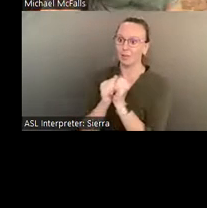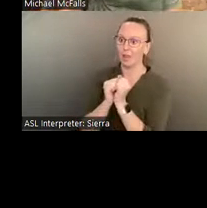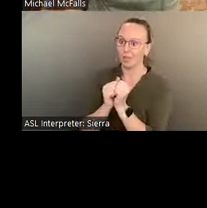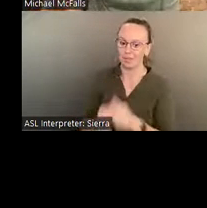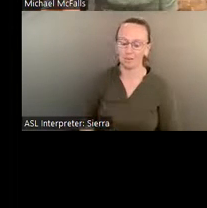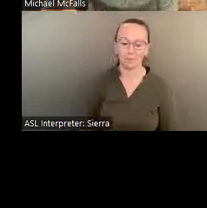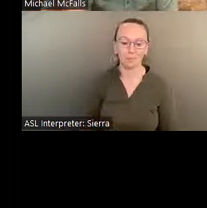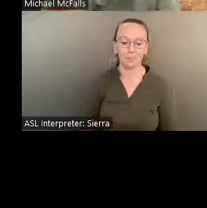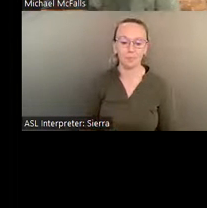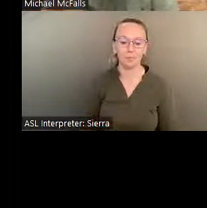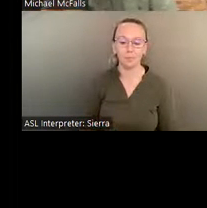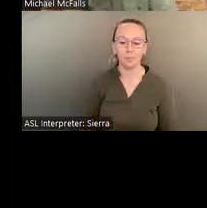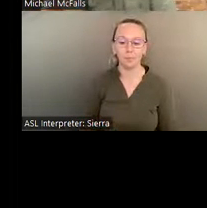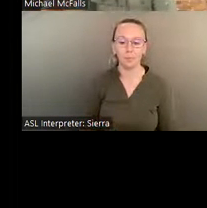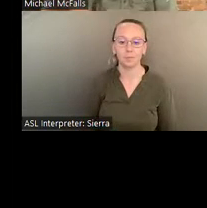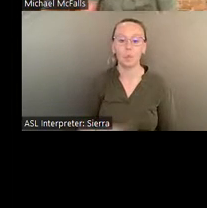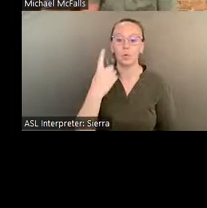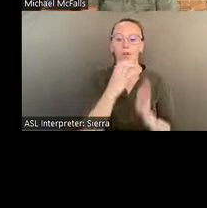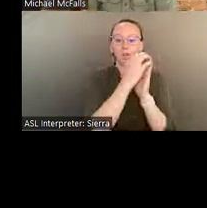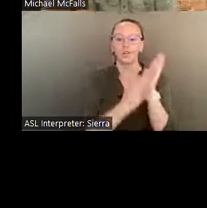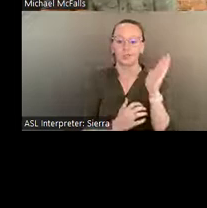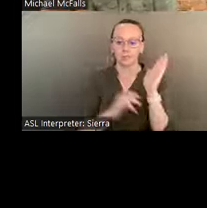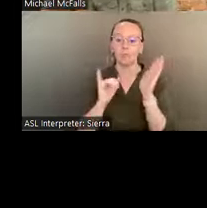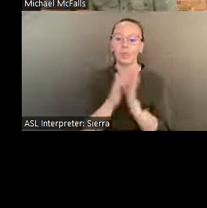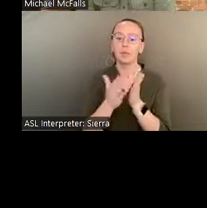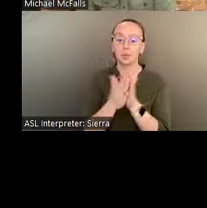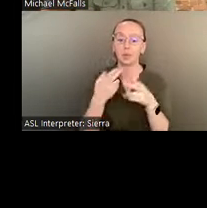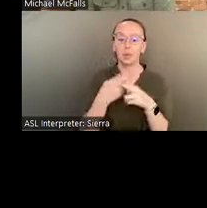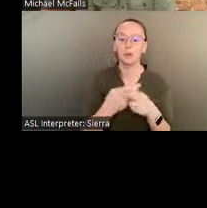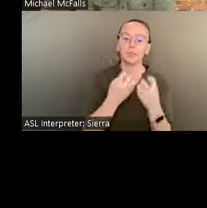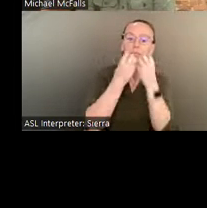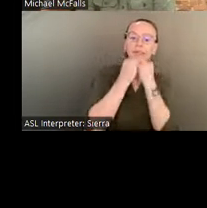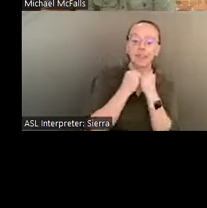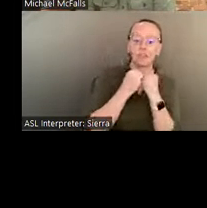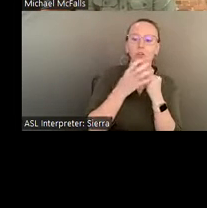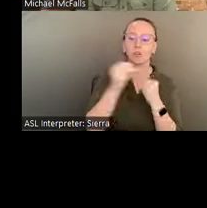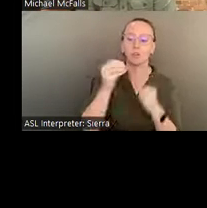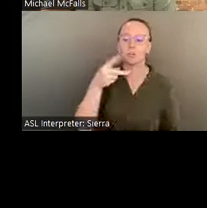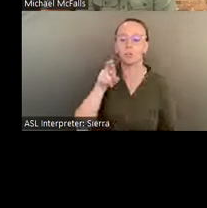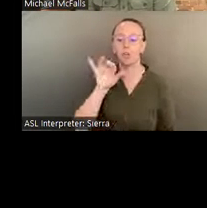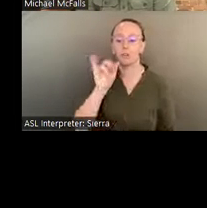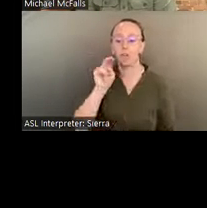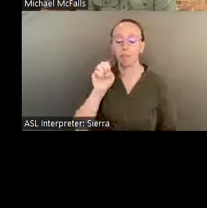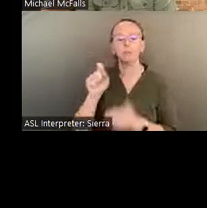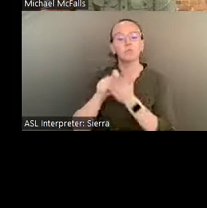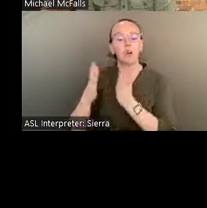there's an essay in the book called "The Sacred and Profane" by Dorothy Joyner and describes